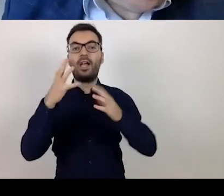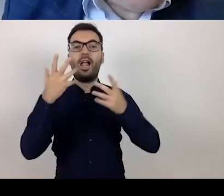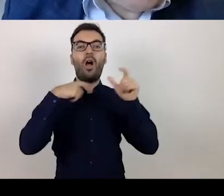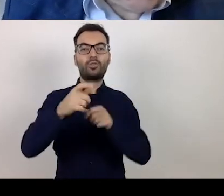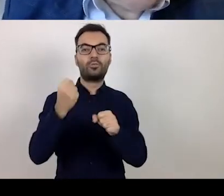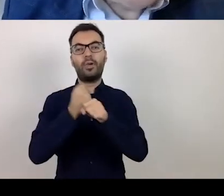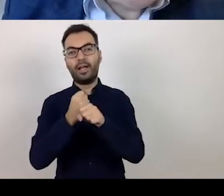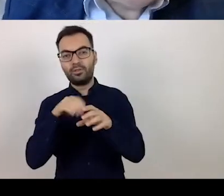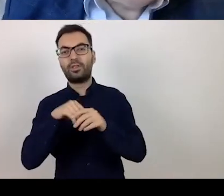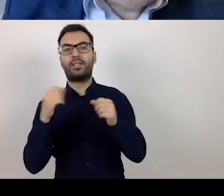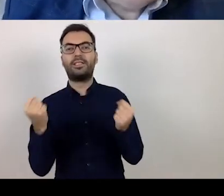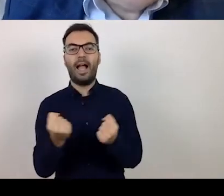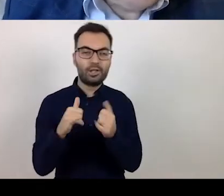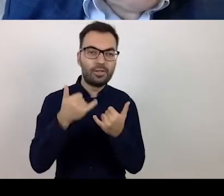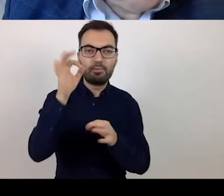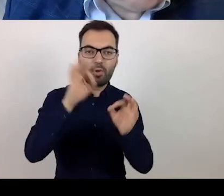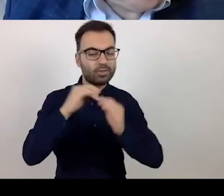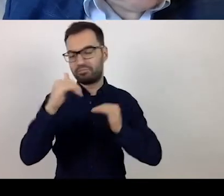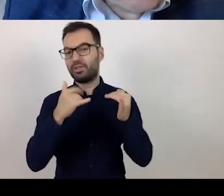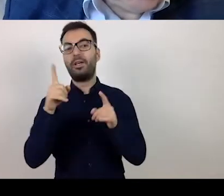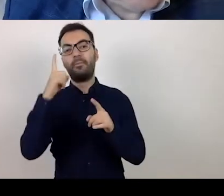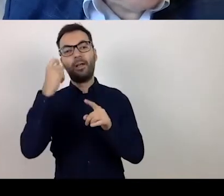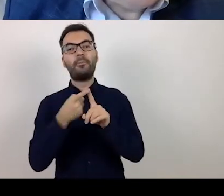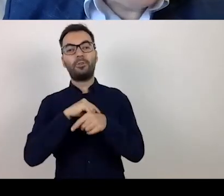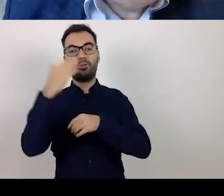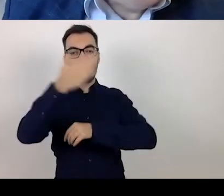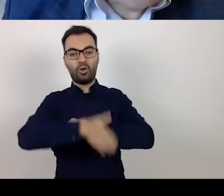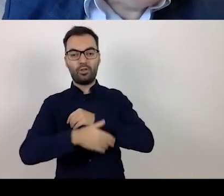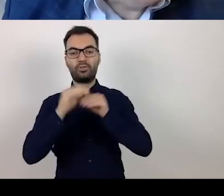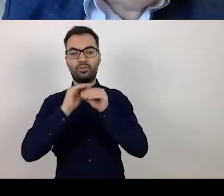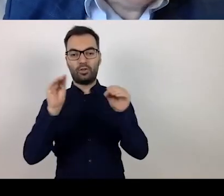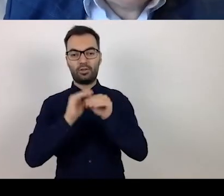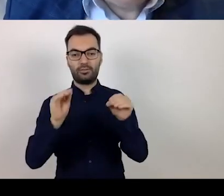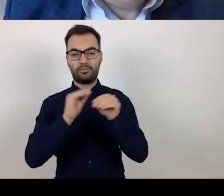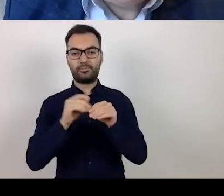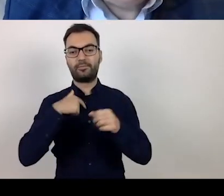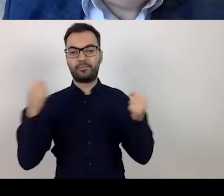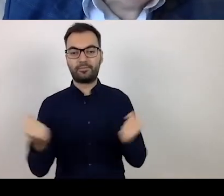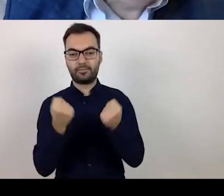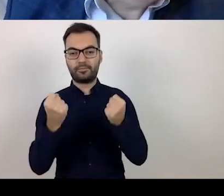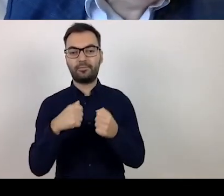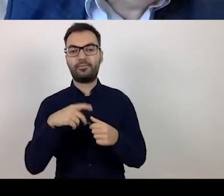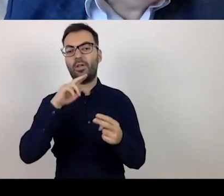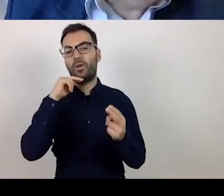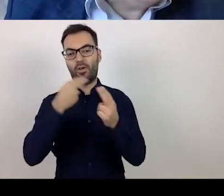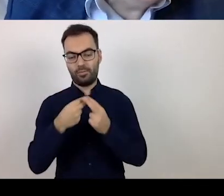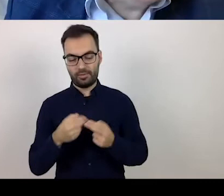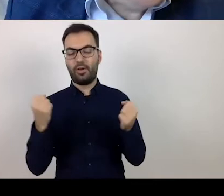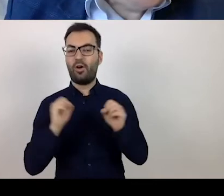Just before the end I will try to answer the questions